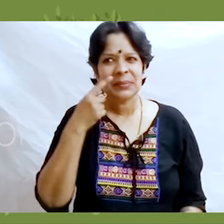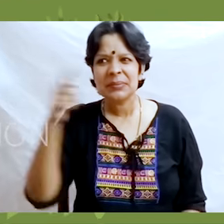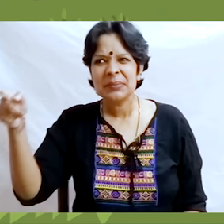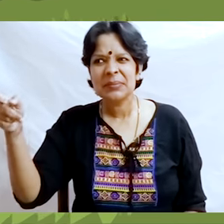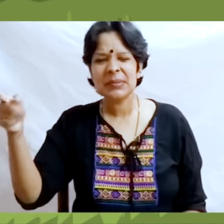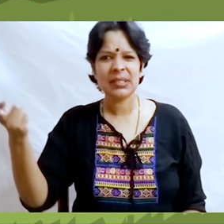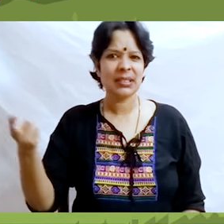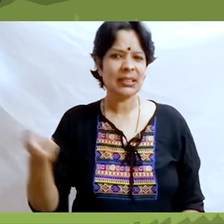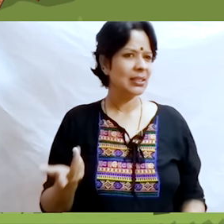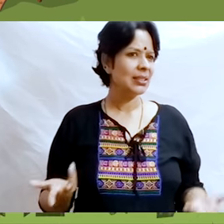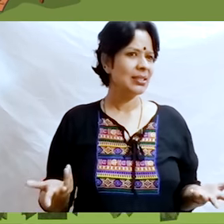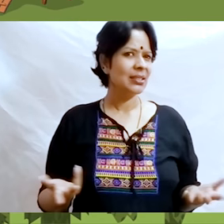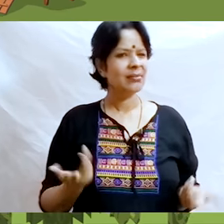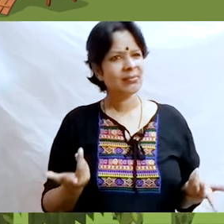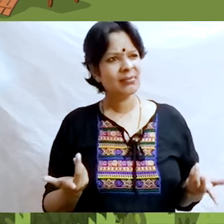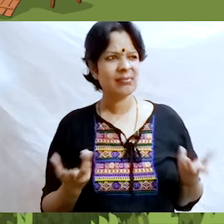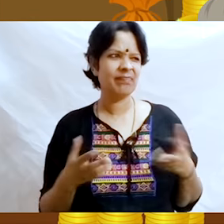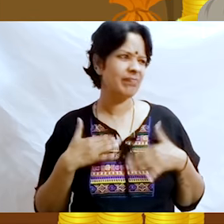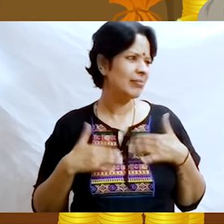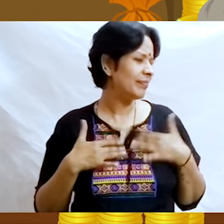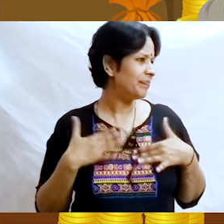But it was not long before he grew impatient with the goose